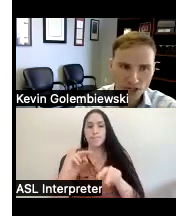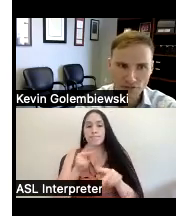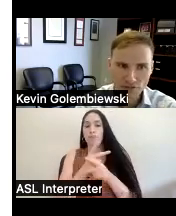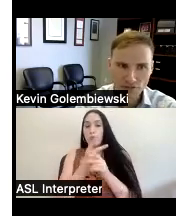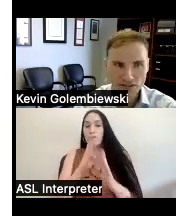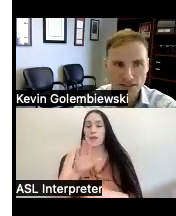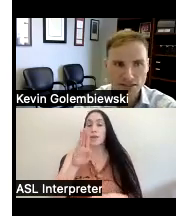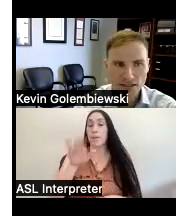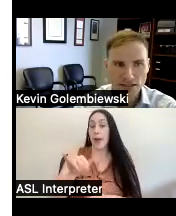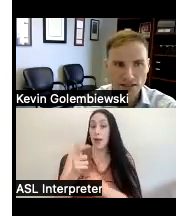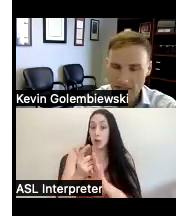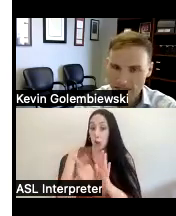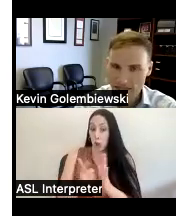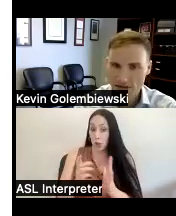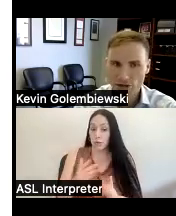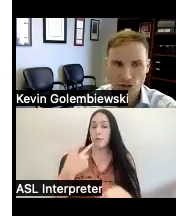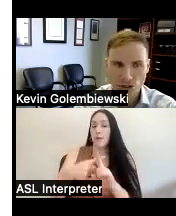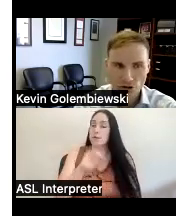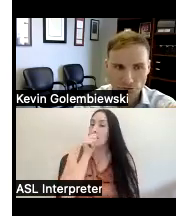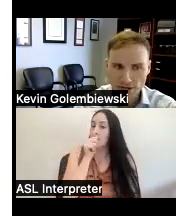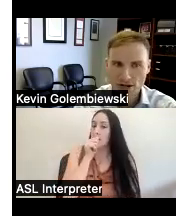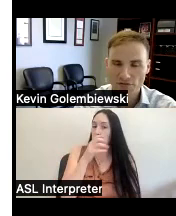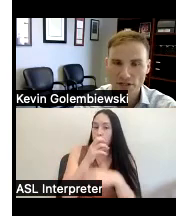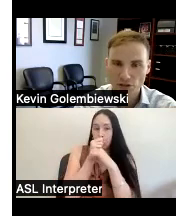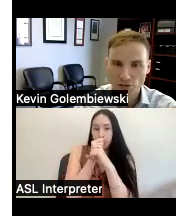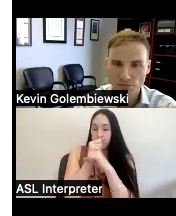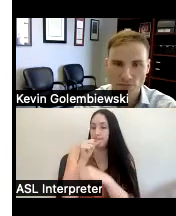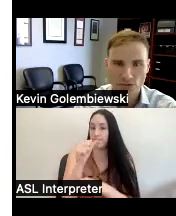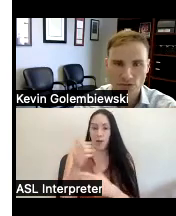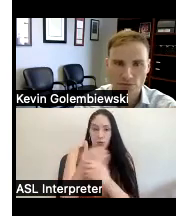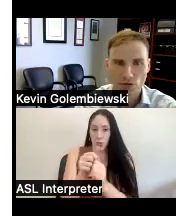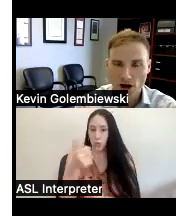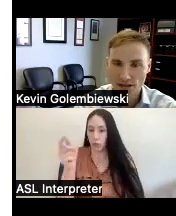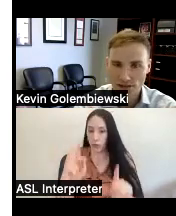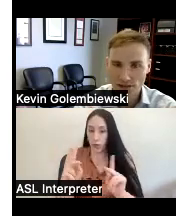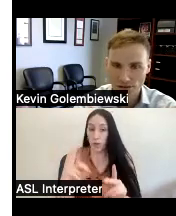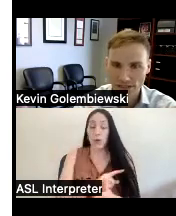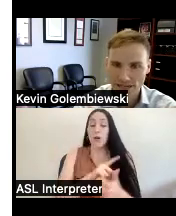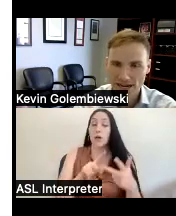and finally in addition to having no charge being confidential there's really broad eligibility like